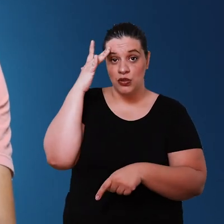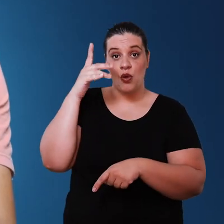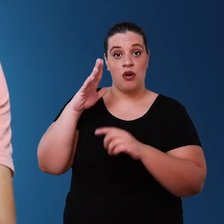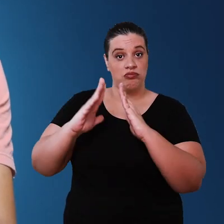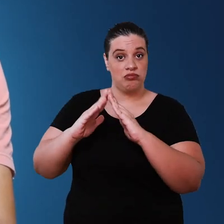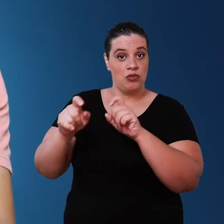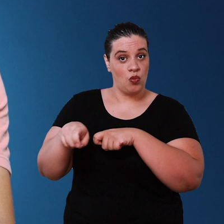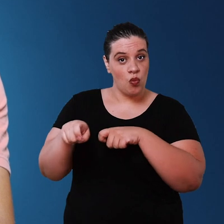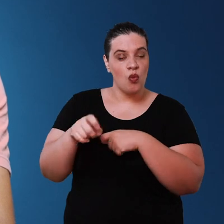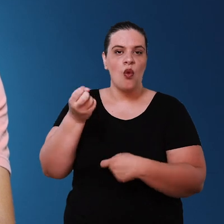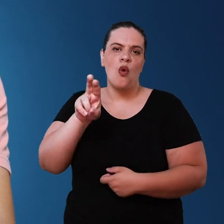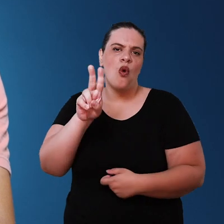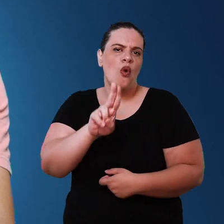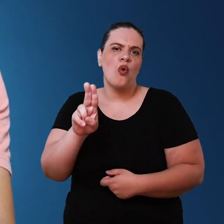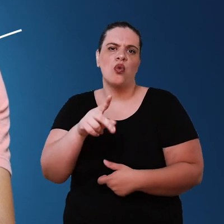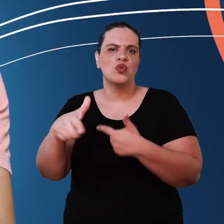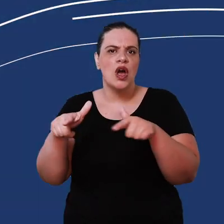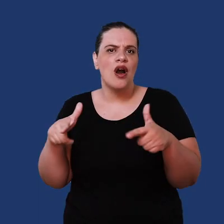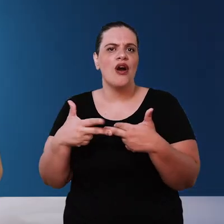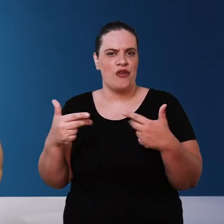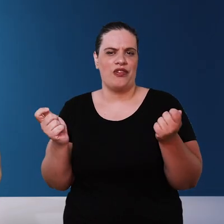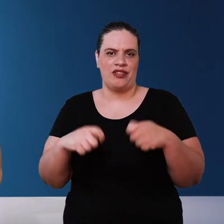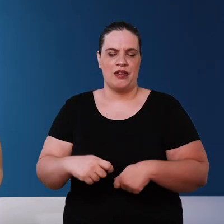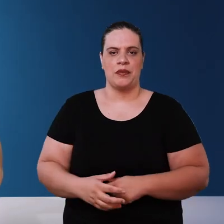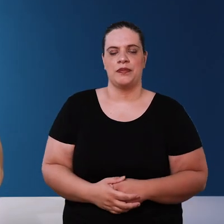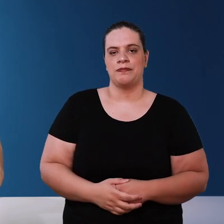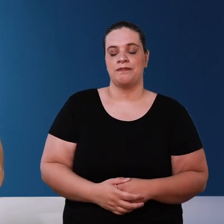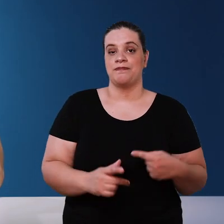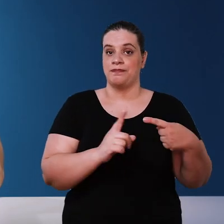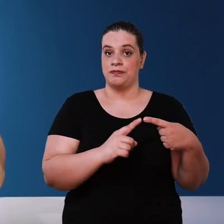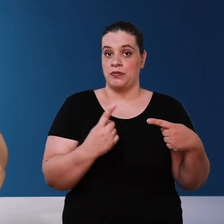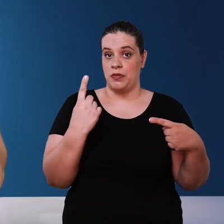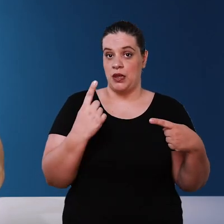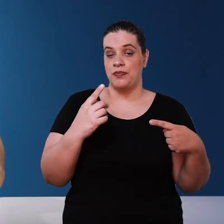or who are going to make the most noble of this water, the first passes the filtration q which is